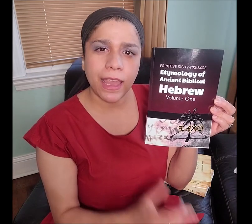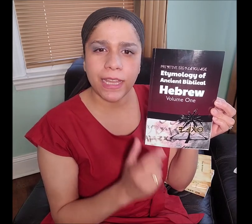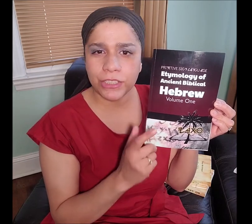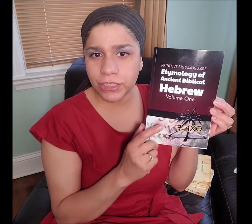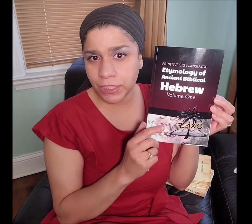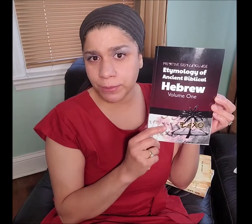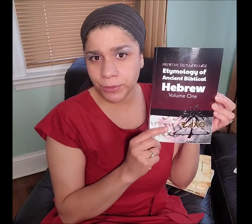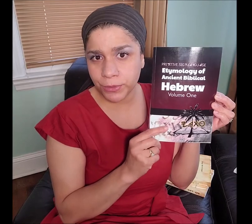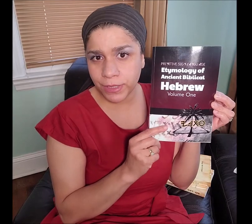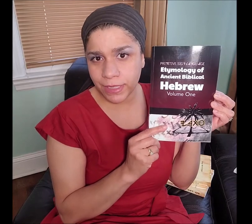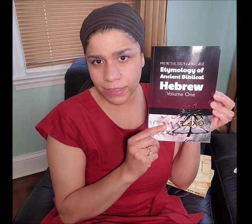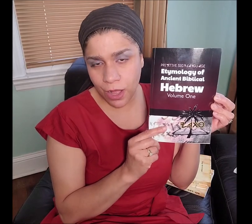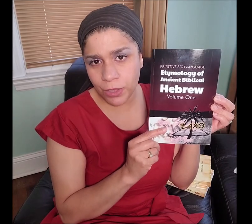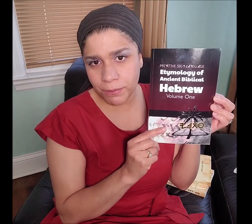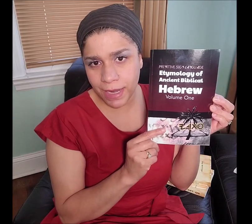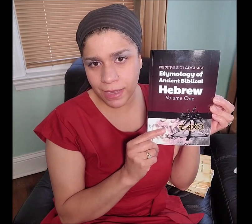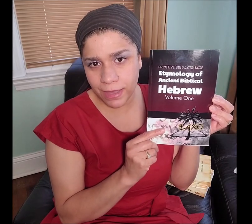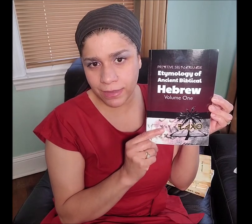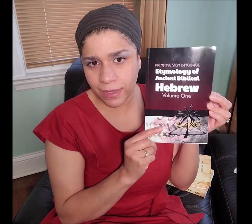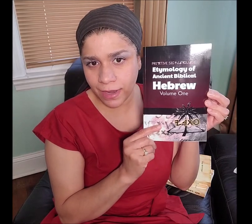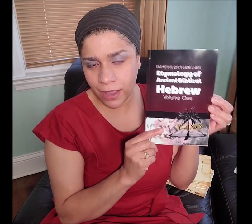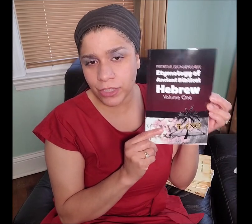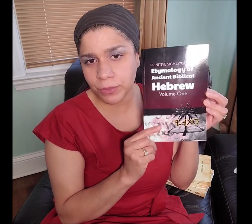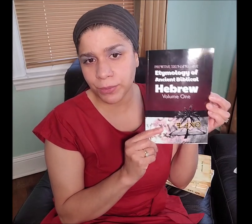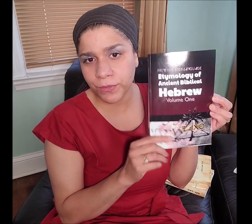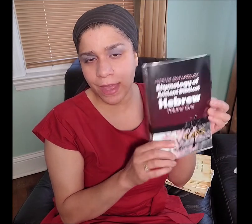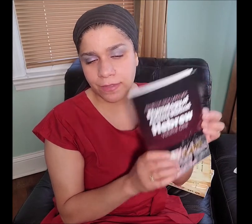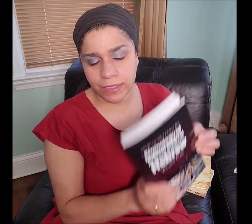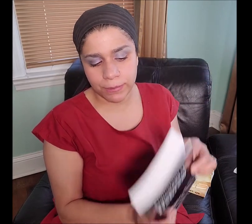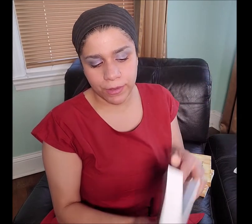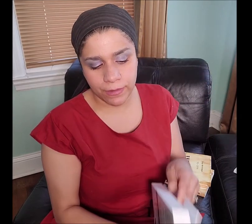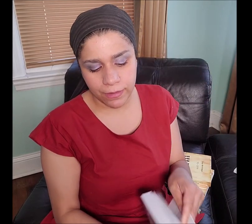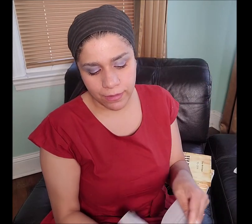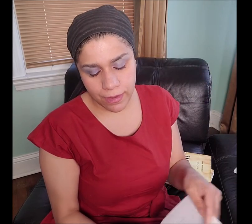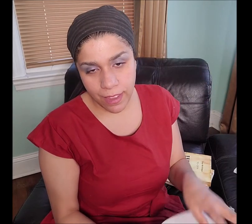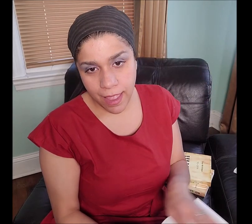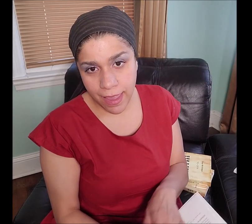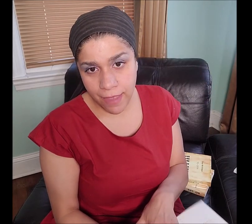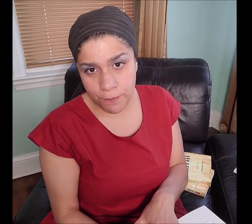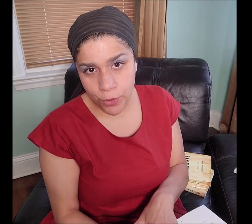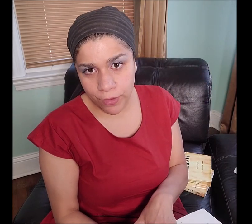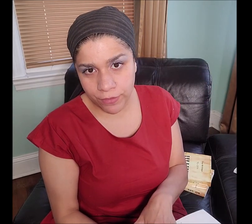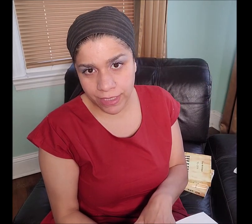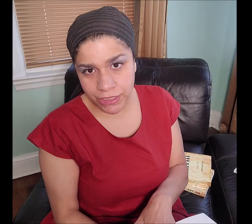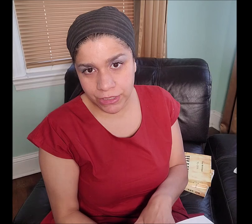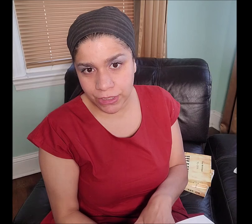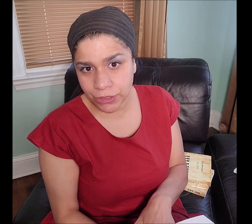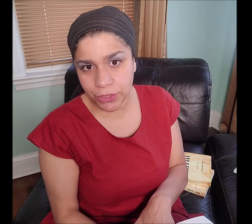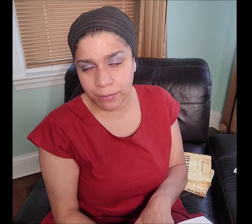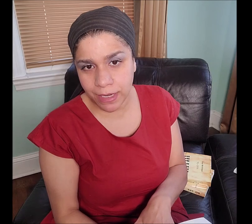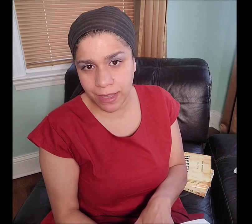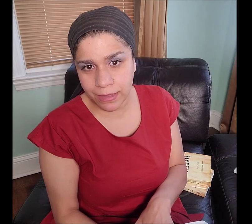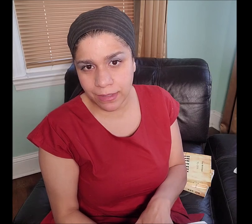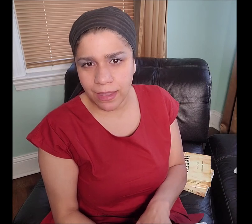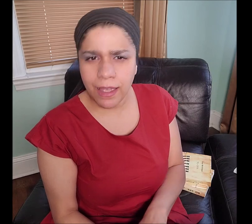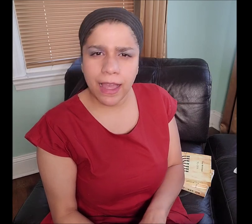Ancient Hebrew is called "Manakahthey 𐤌𐤍𐤇𐤕𐤉" and I also proved that in this book. I have more revelation concerning Manakahthey 𐤌𐤍𐤇𐤕𐤉.